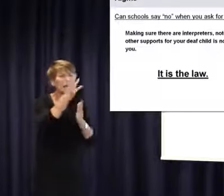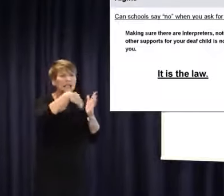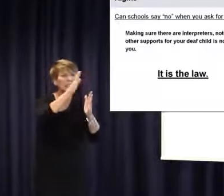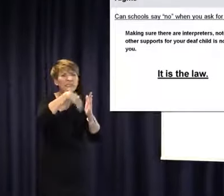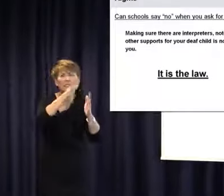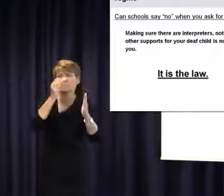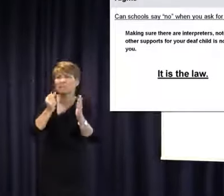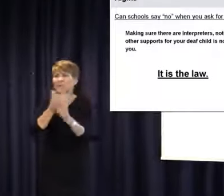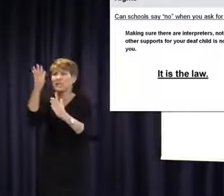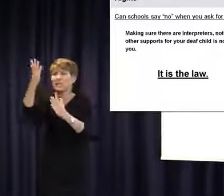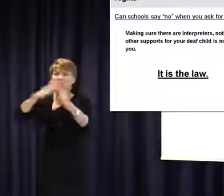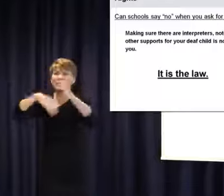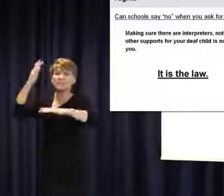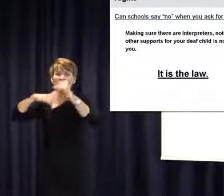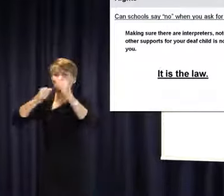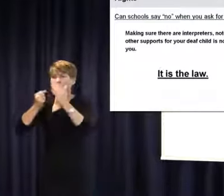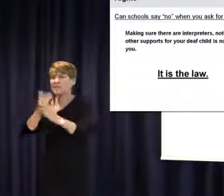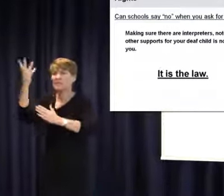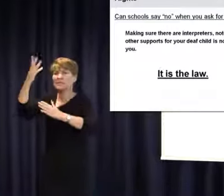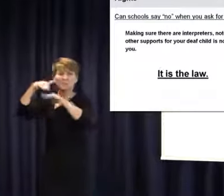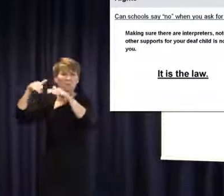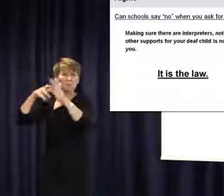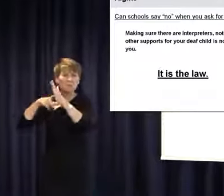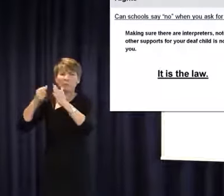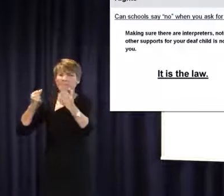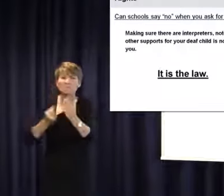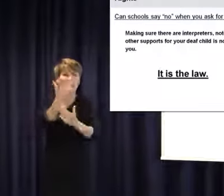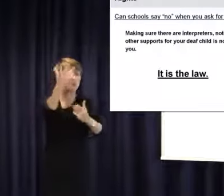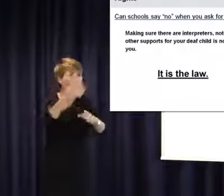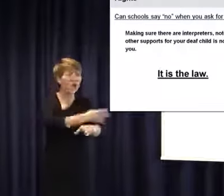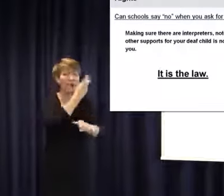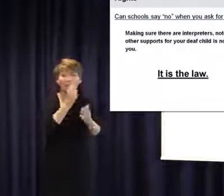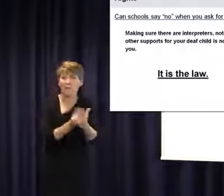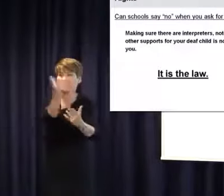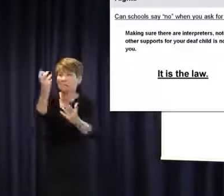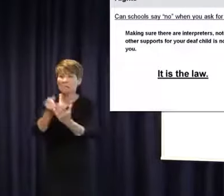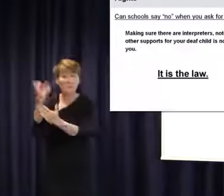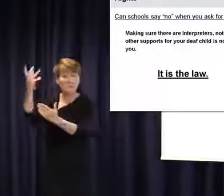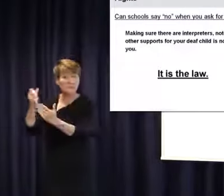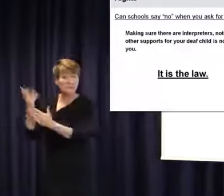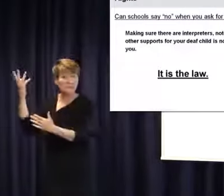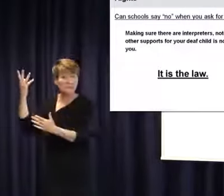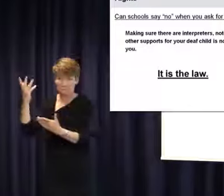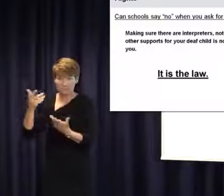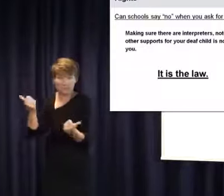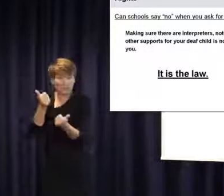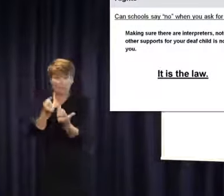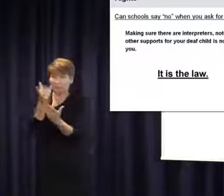private schools. So generally speaking, it's the law that you receive these things for